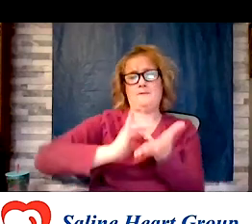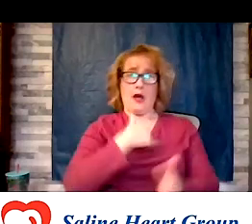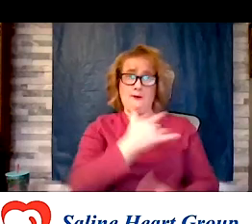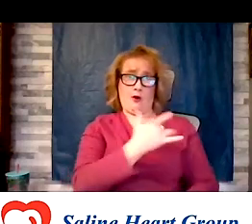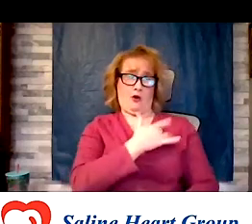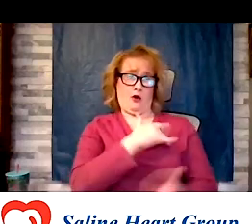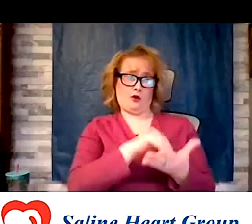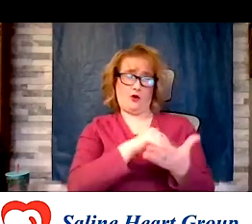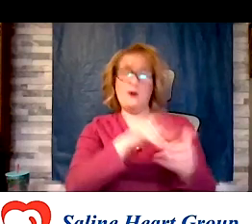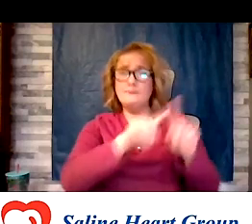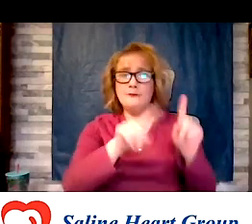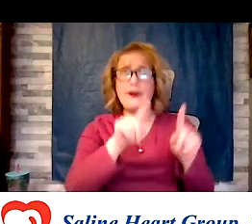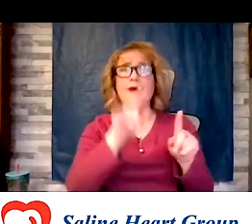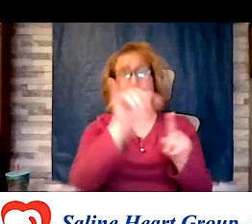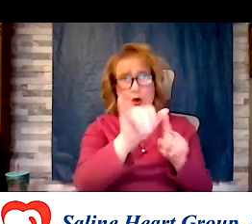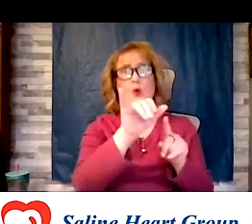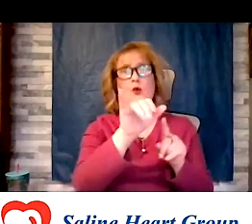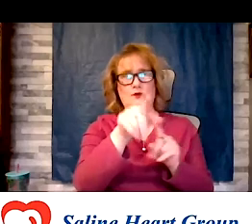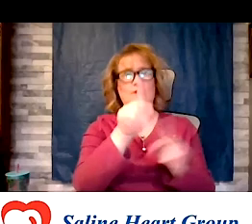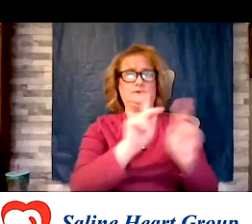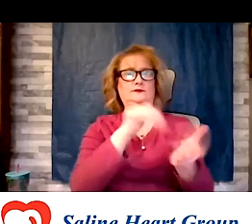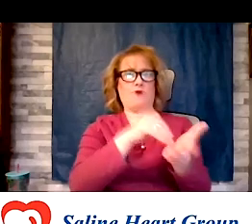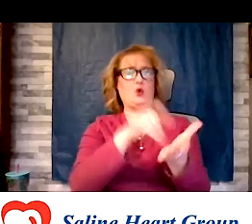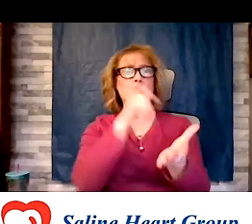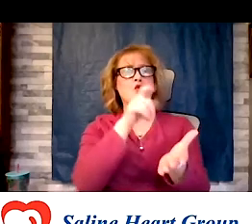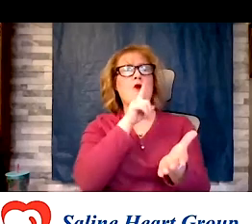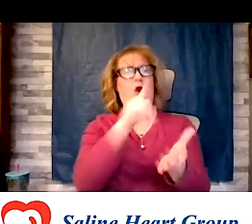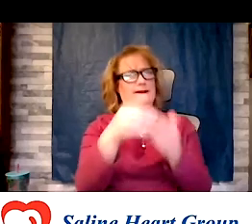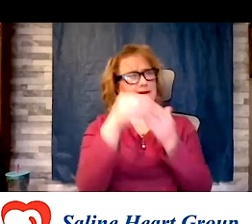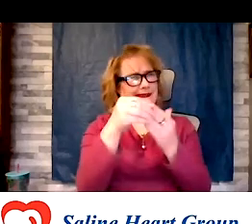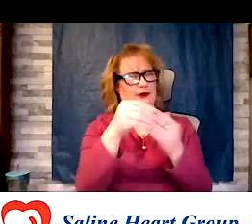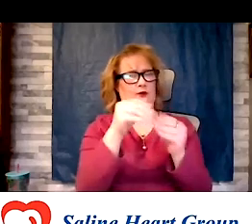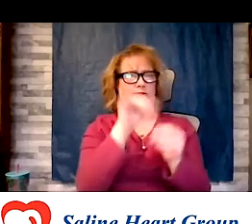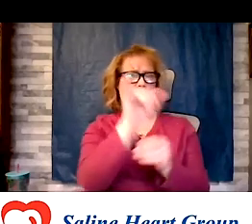experts and the leaders in the field. And they really believe that these problems really have